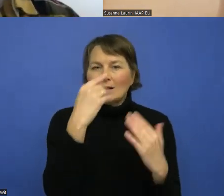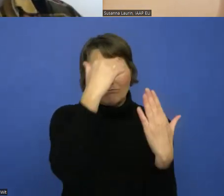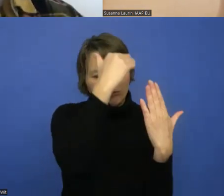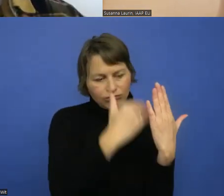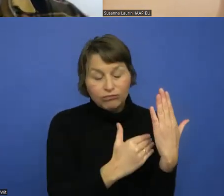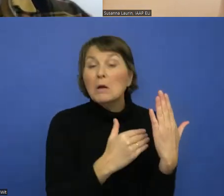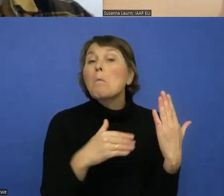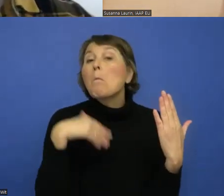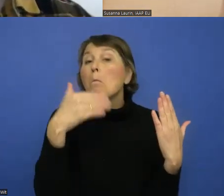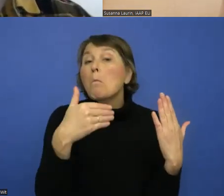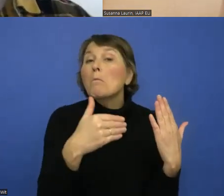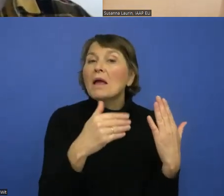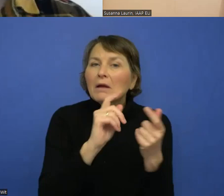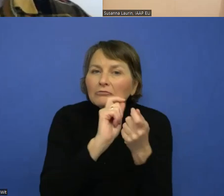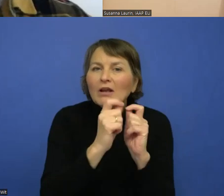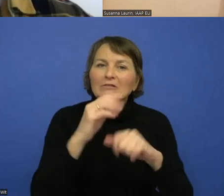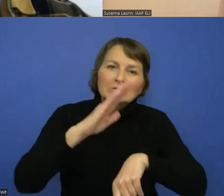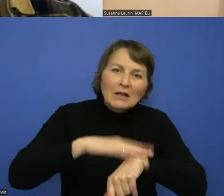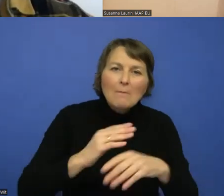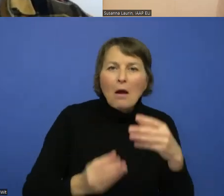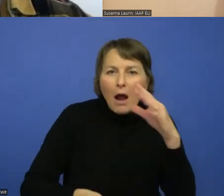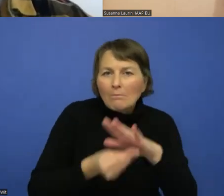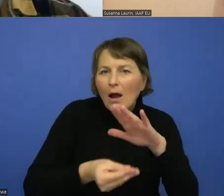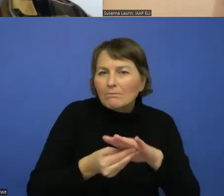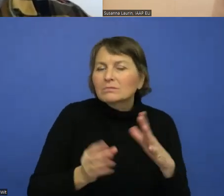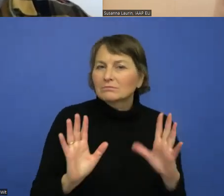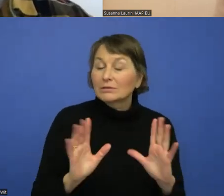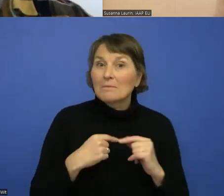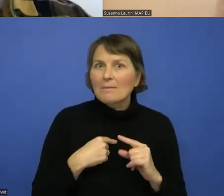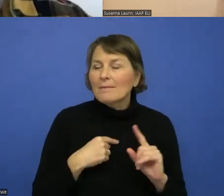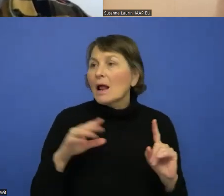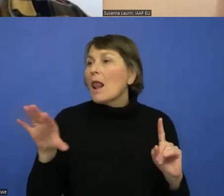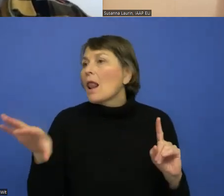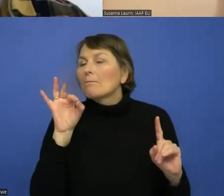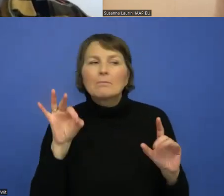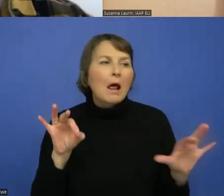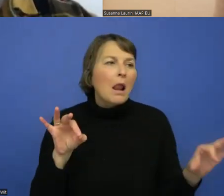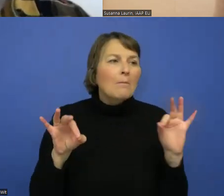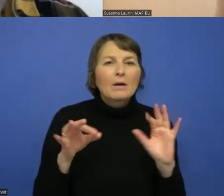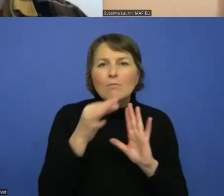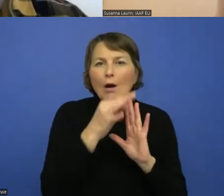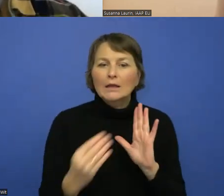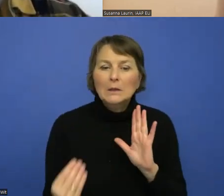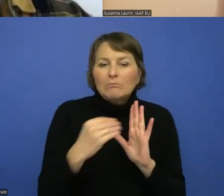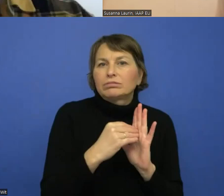And they may be one new policy that gets added from a different country which we don't cover and that would be a problem.